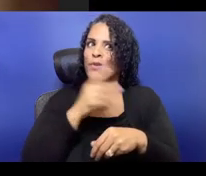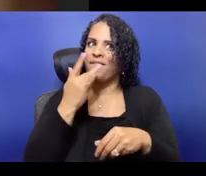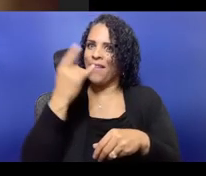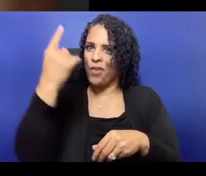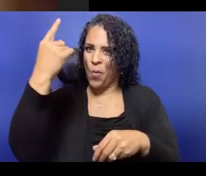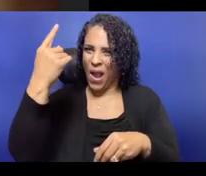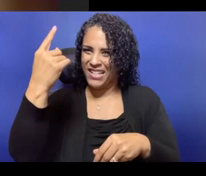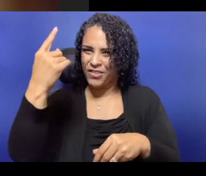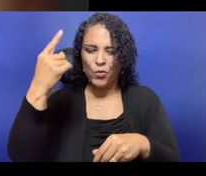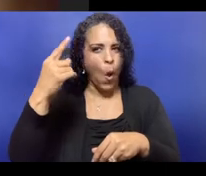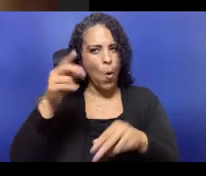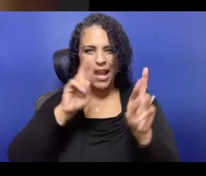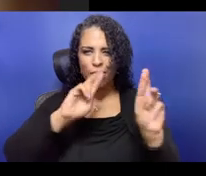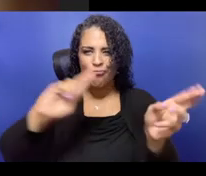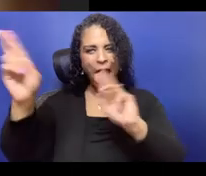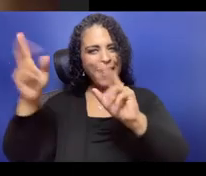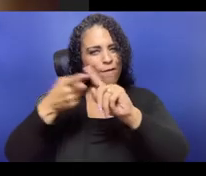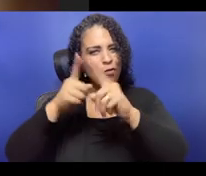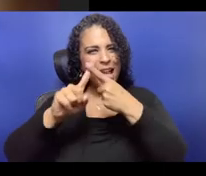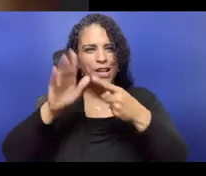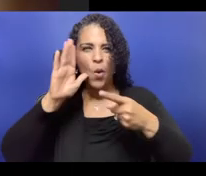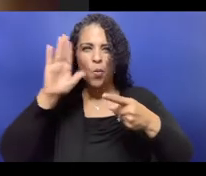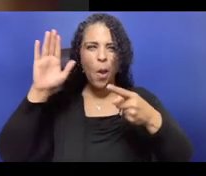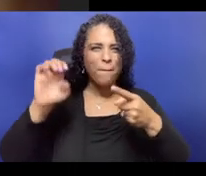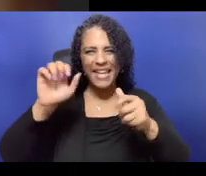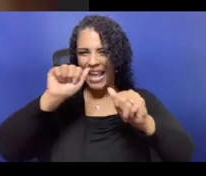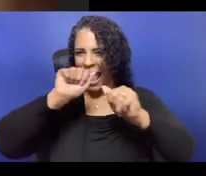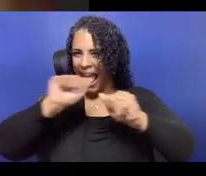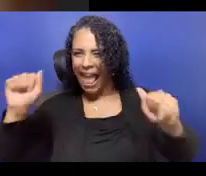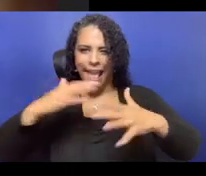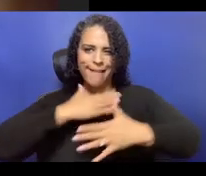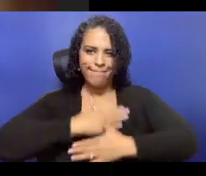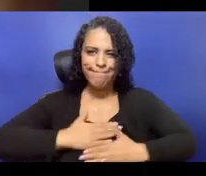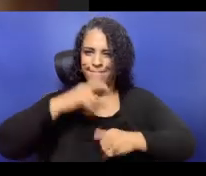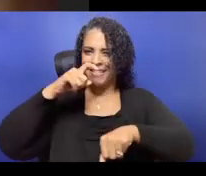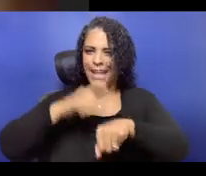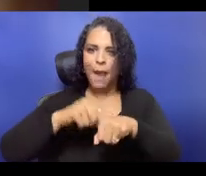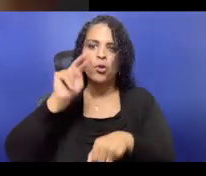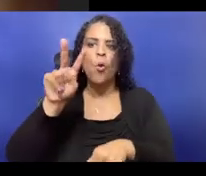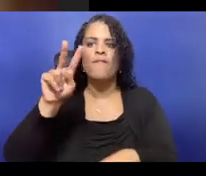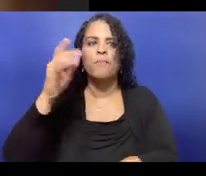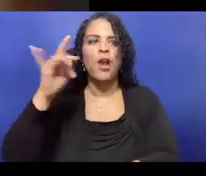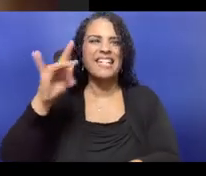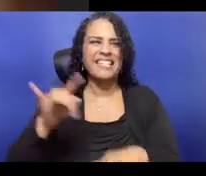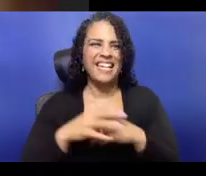all of the conversation that we've been having with climate justice, and like, what does all